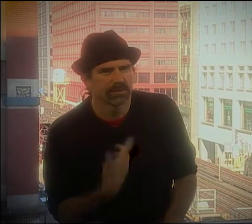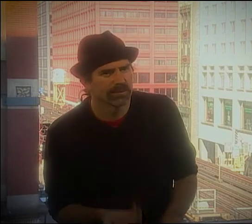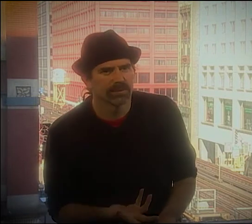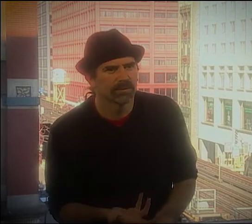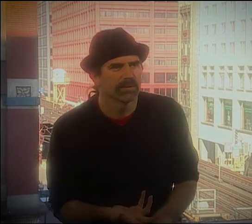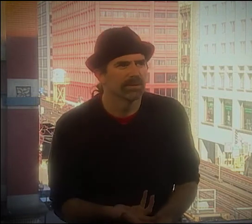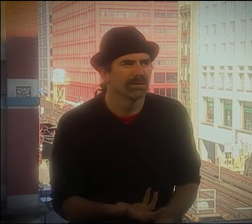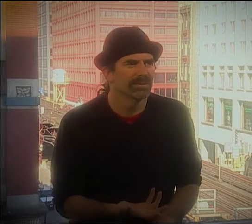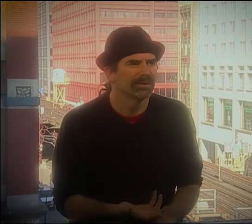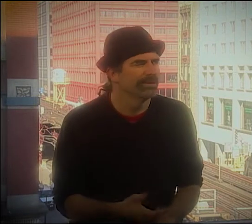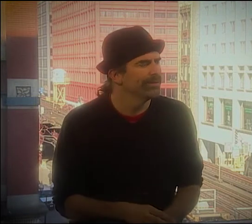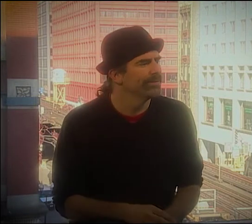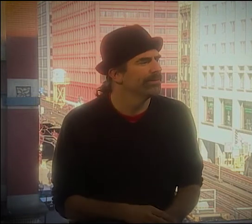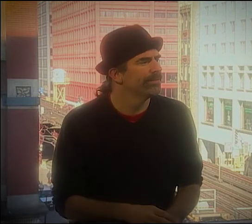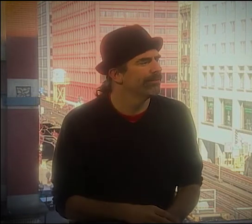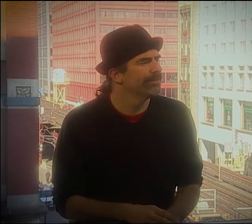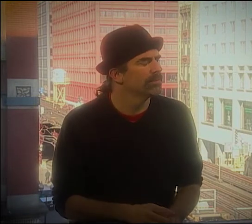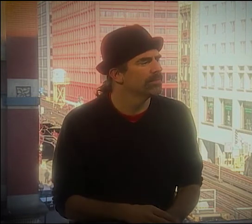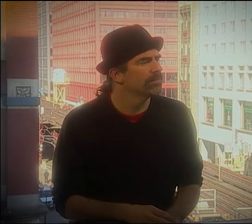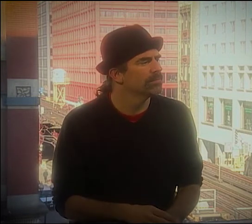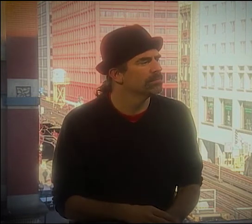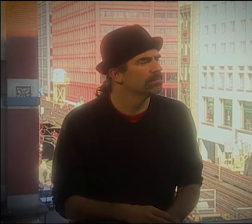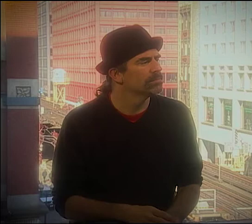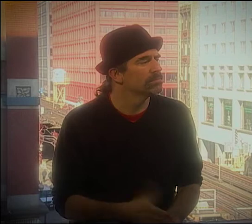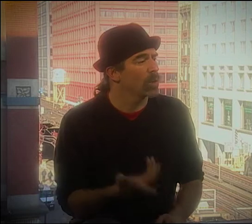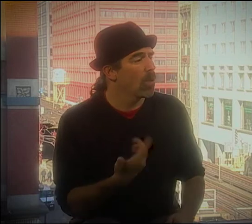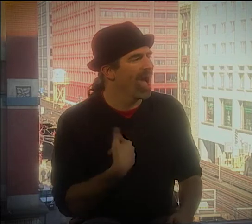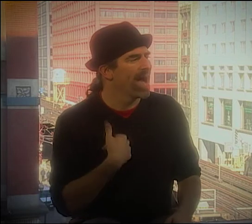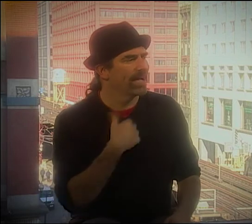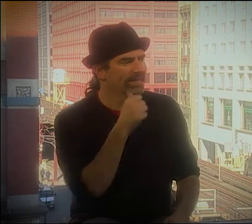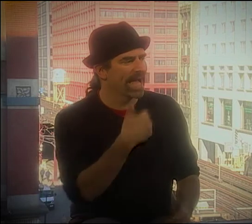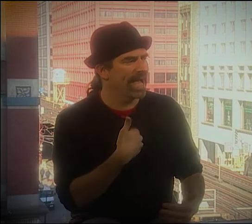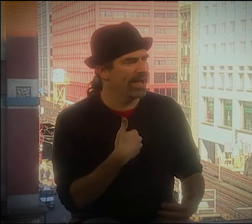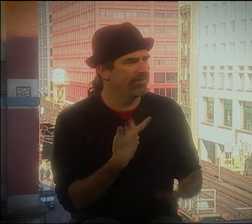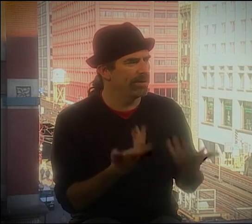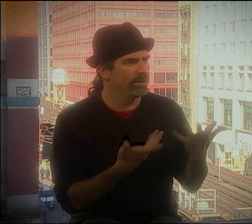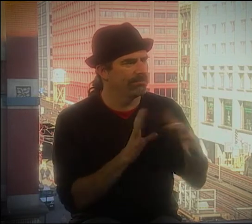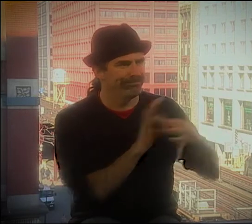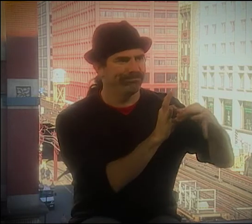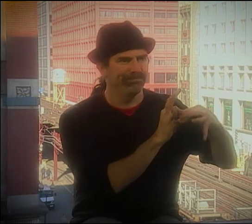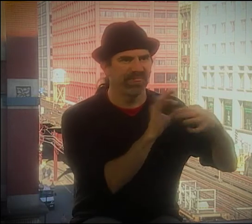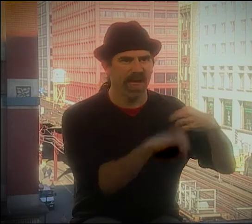YOU KNOW, I DIDN'T REALLY UNDERSTAND THAT THE DEAF COMMUNITY HAD THAT.